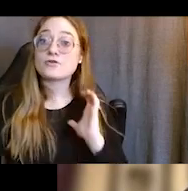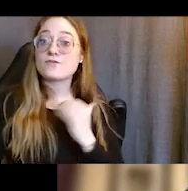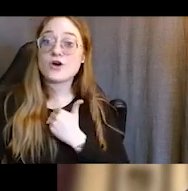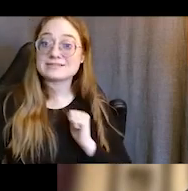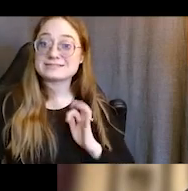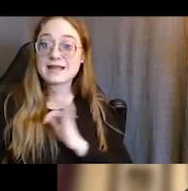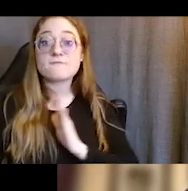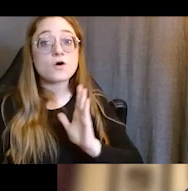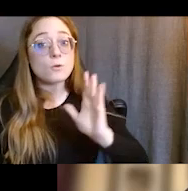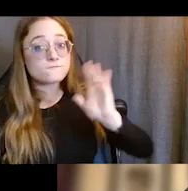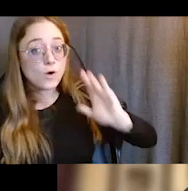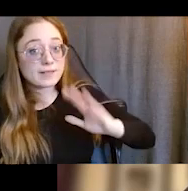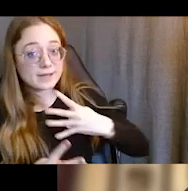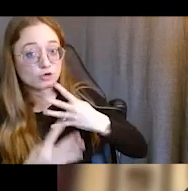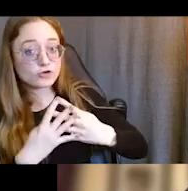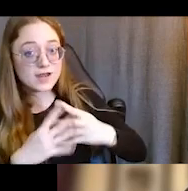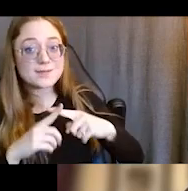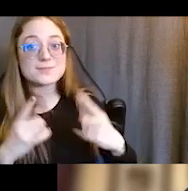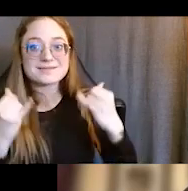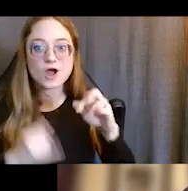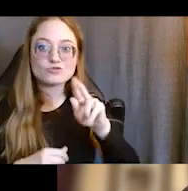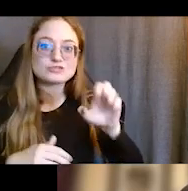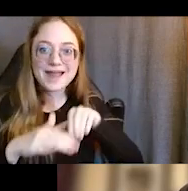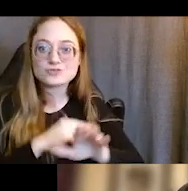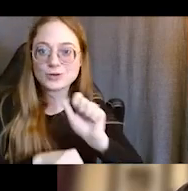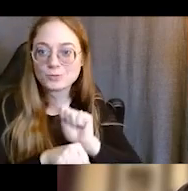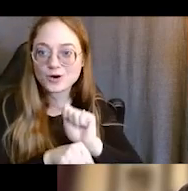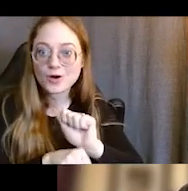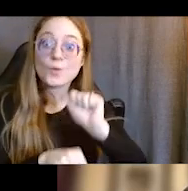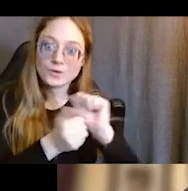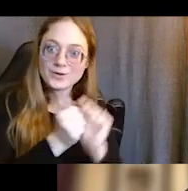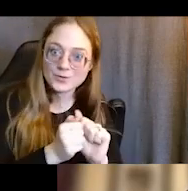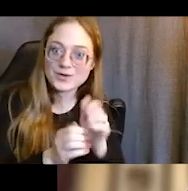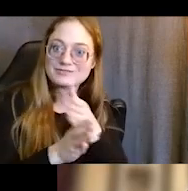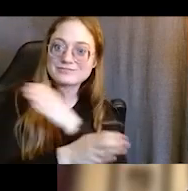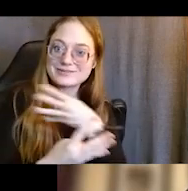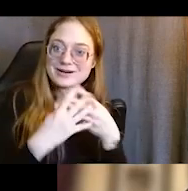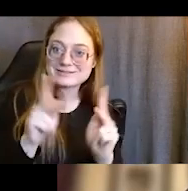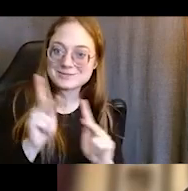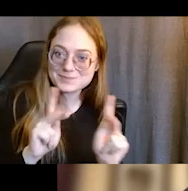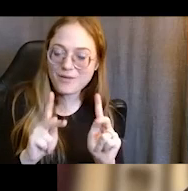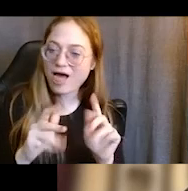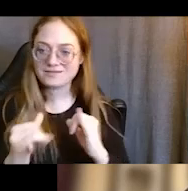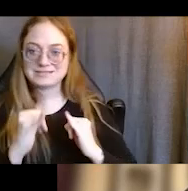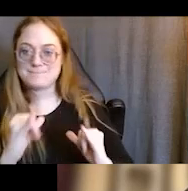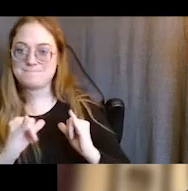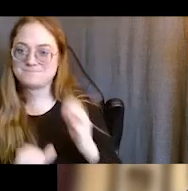But particularly in our reentry work working with formerly incarcerated people, the vast majority of our staff are formally incarcerated and in some cases, in the same facilities